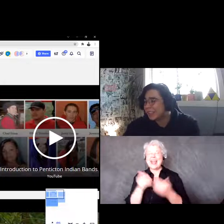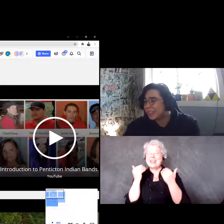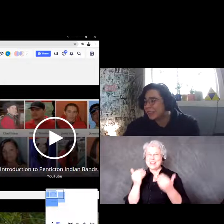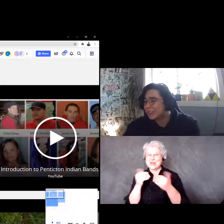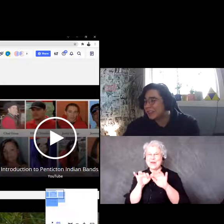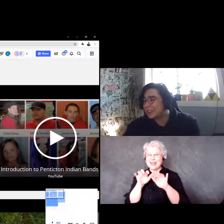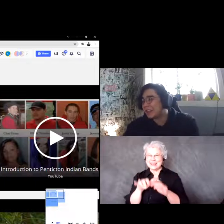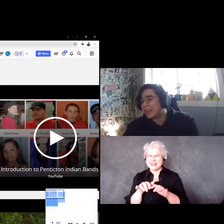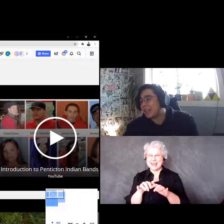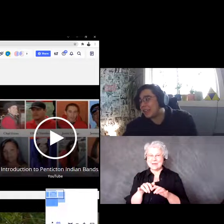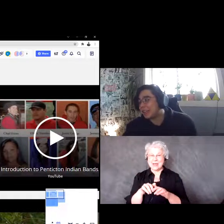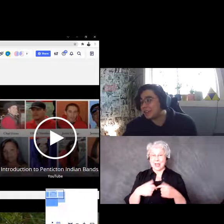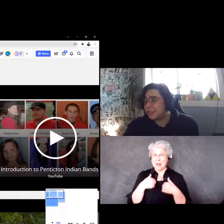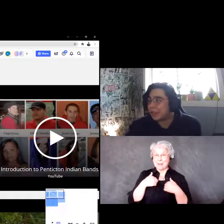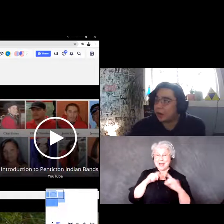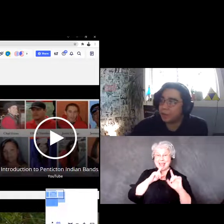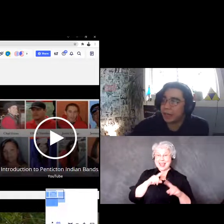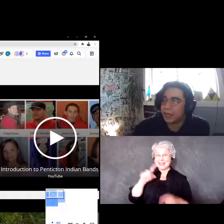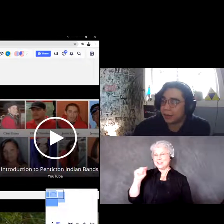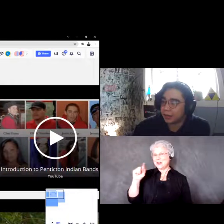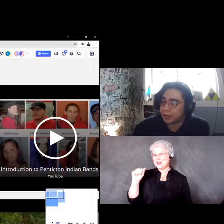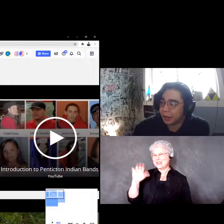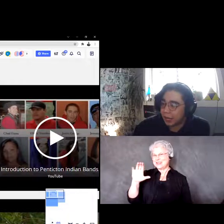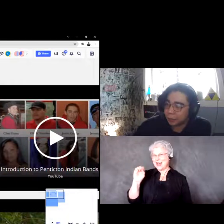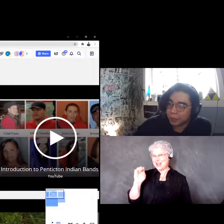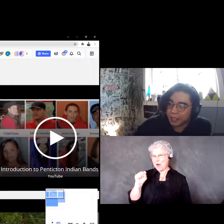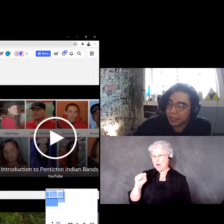So, as soon as you've done that you can just click off of it and release it.